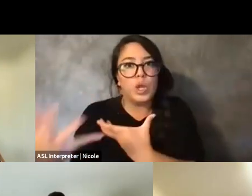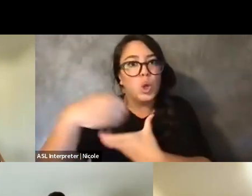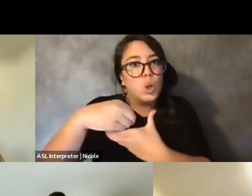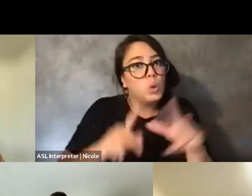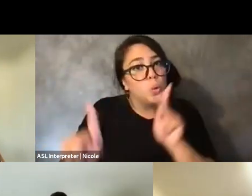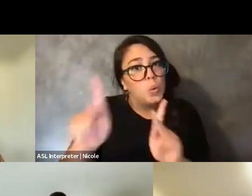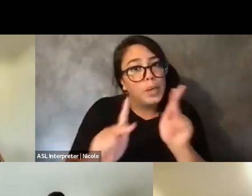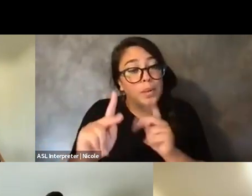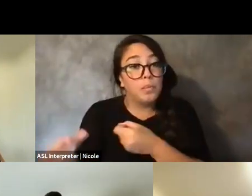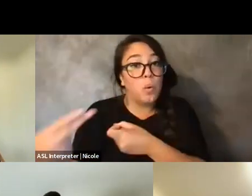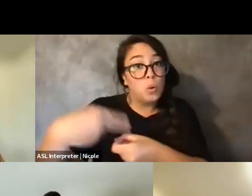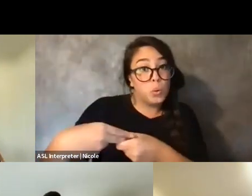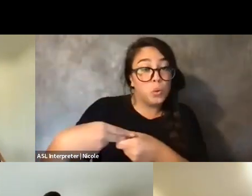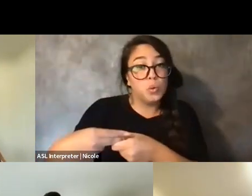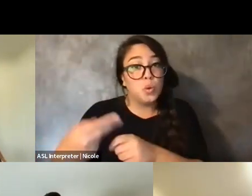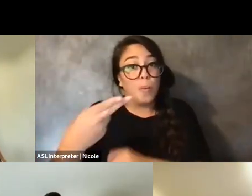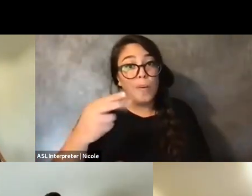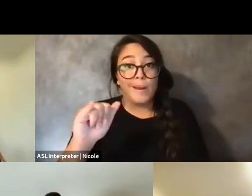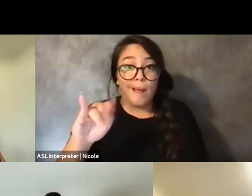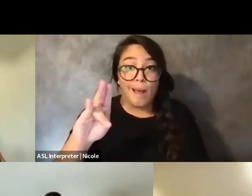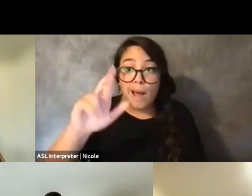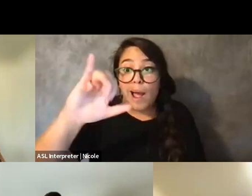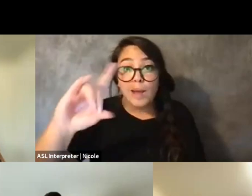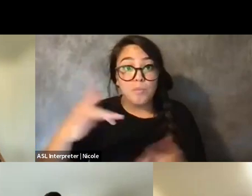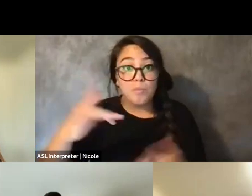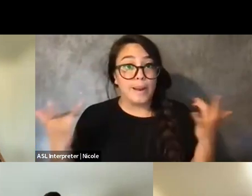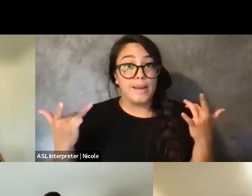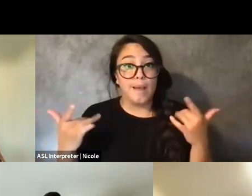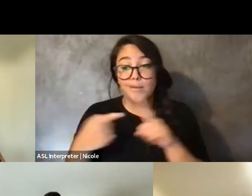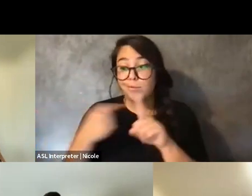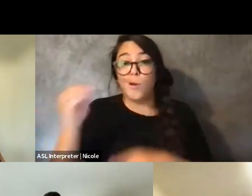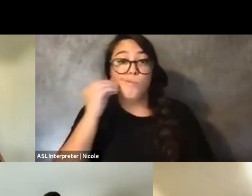than treating them as afterthoughts, especially when it comes to less formal social time,